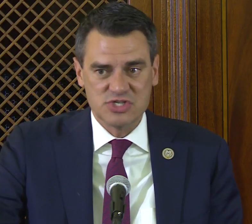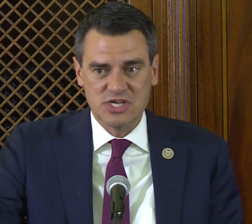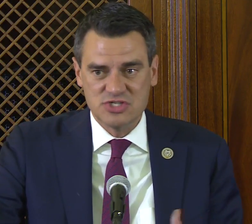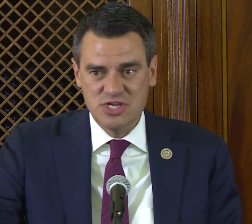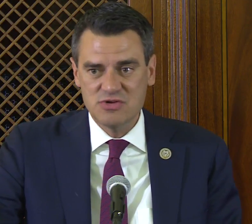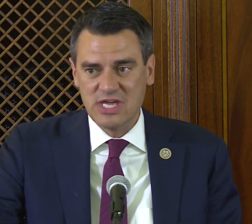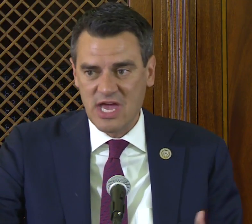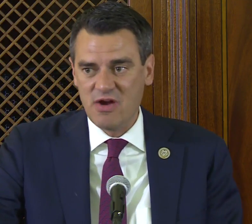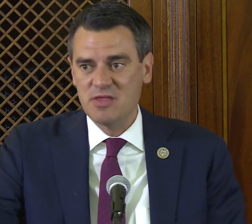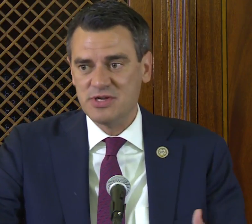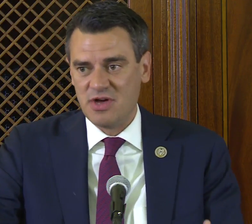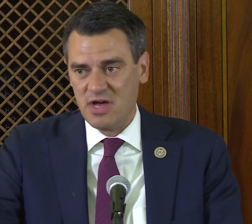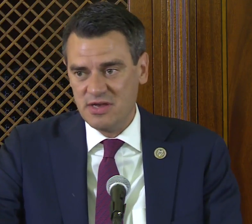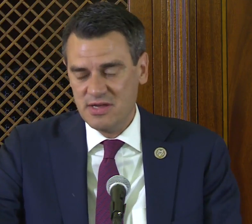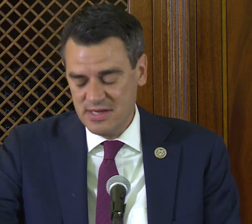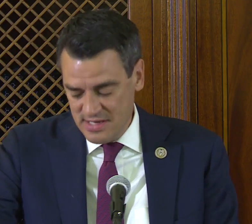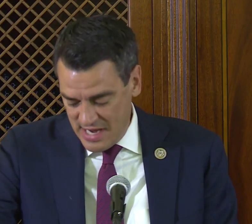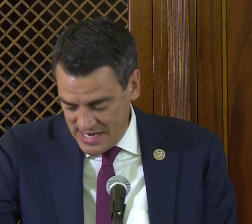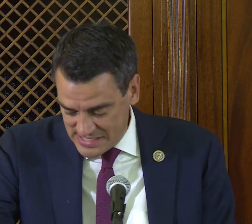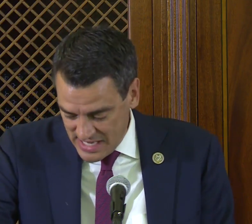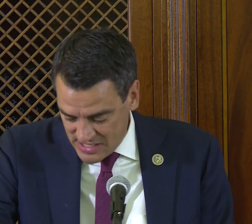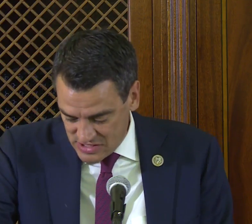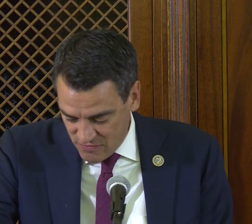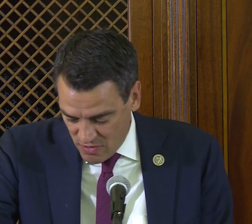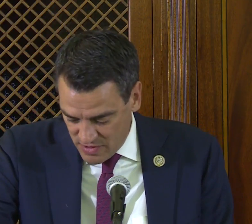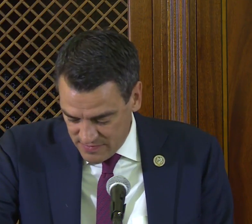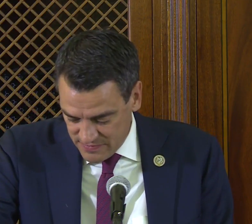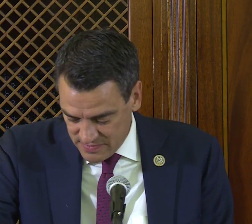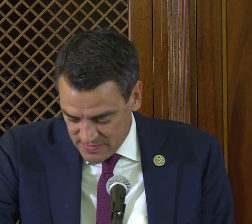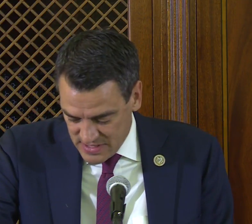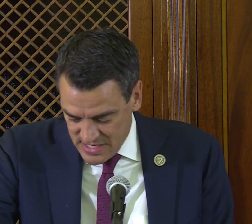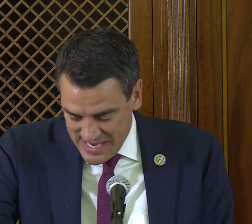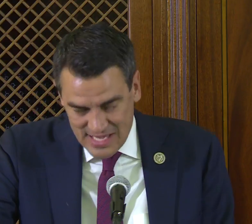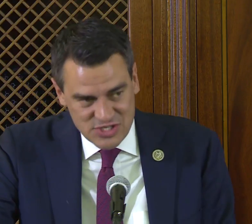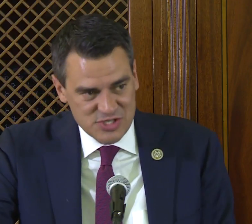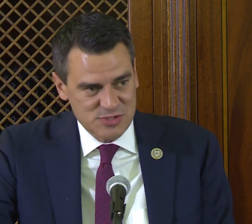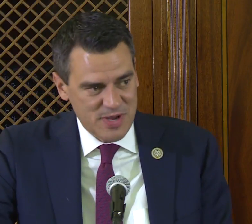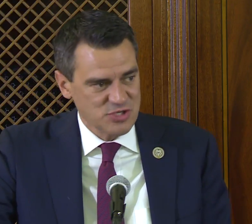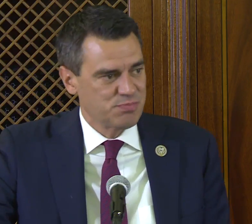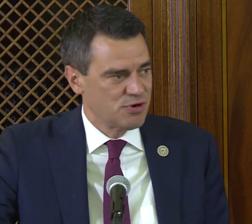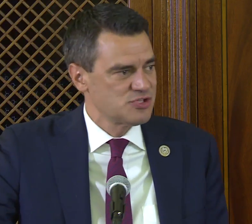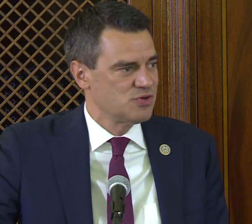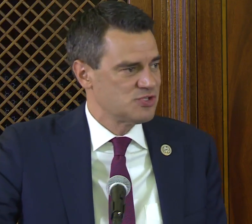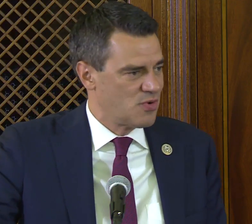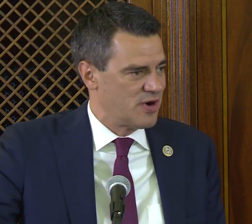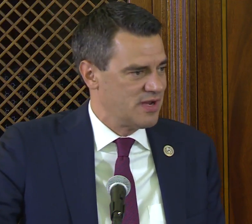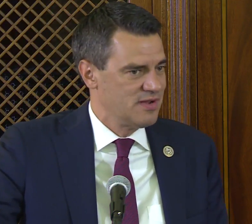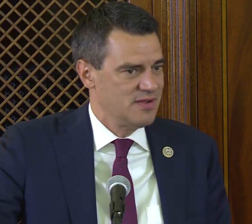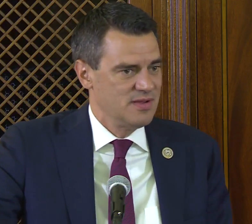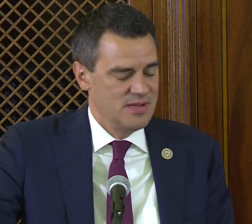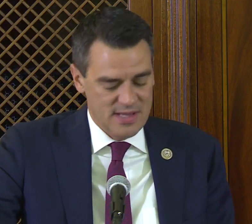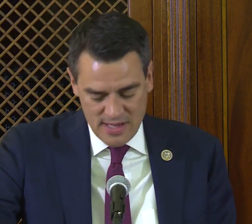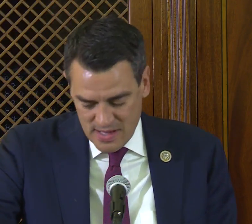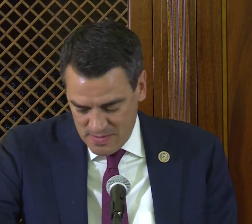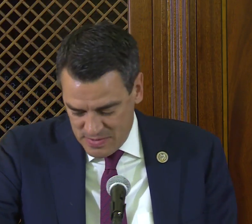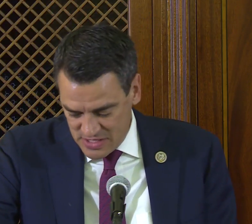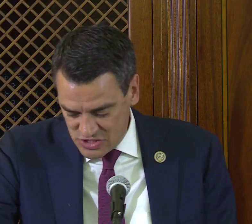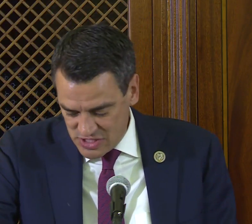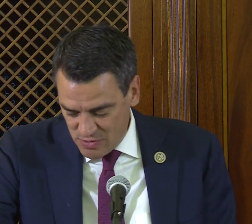to continue to carry the baton and his legacy forward. He had such a special personal story because as someone